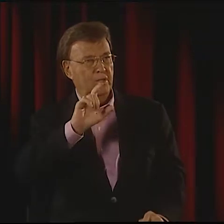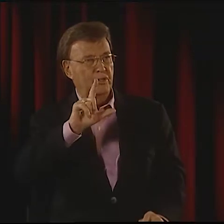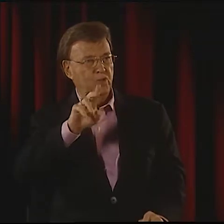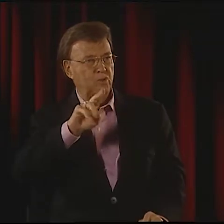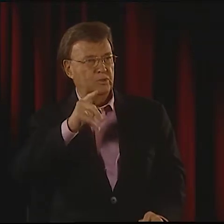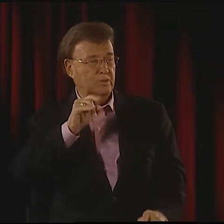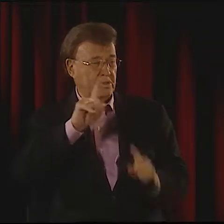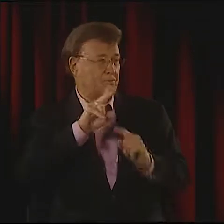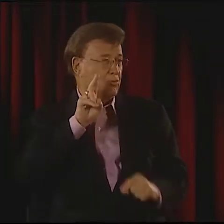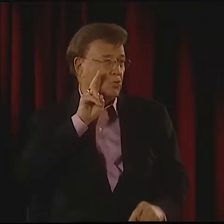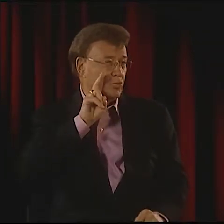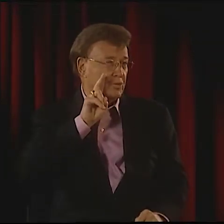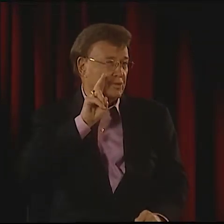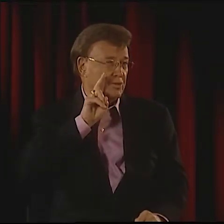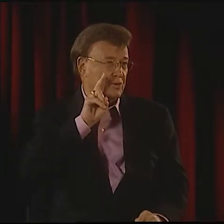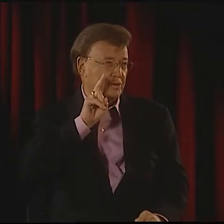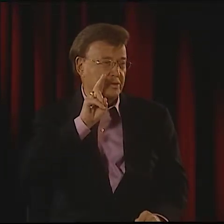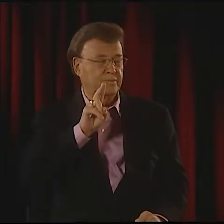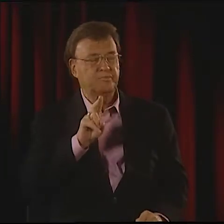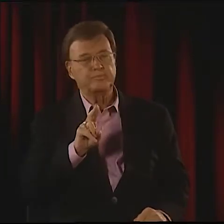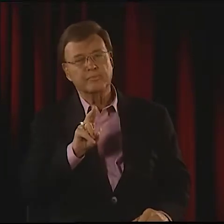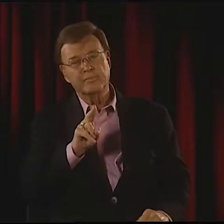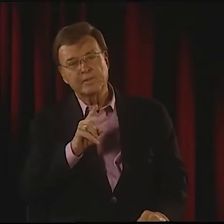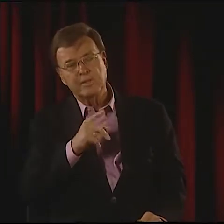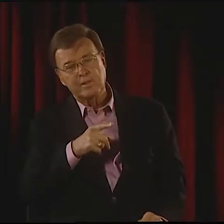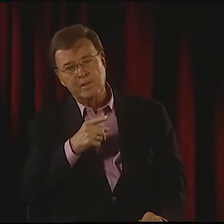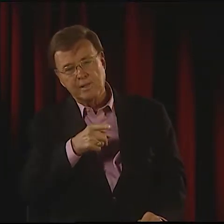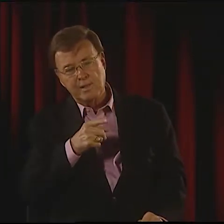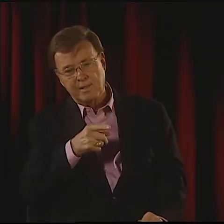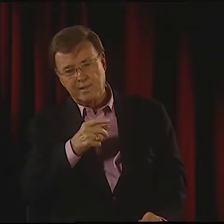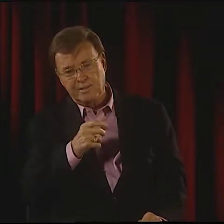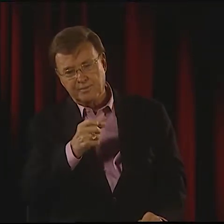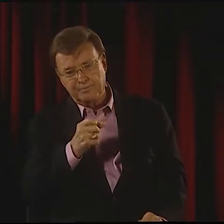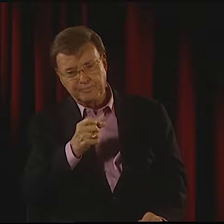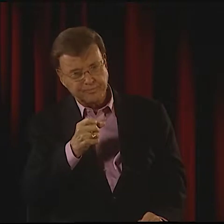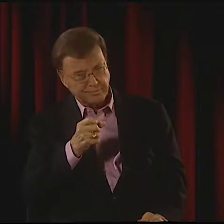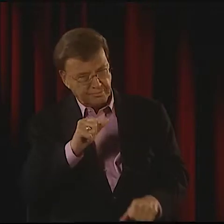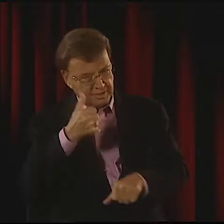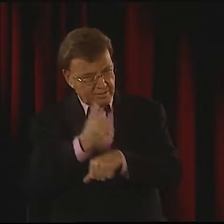WITH DR. BELLUGI, SIGNED WITH A "U" ON THE CHEEK LIKE THIS...